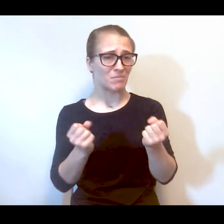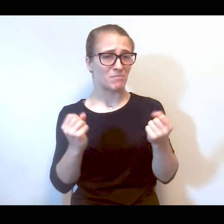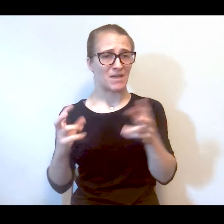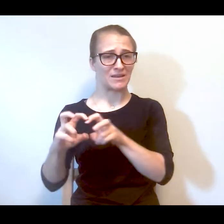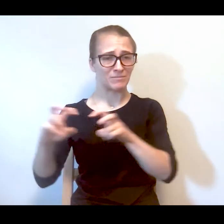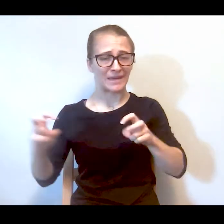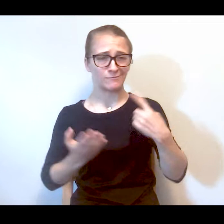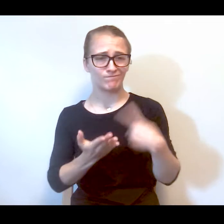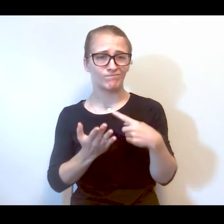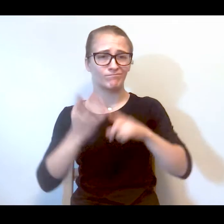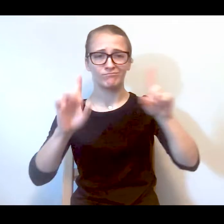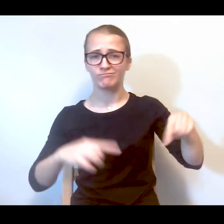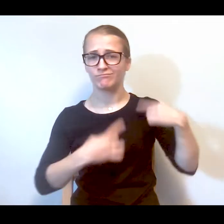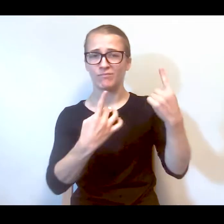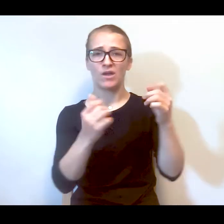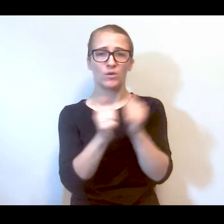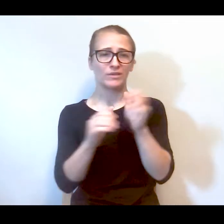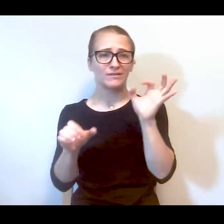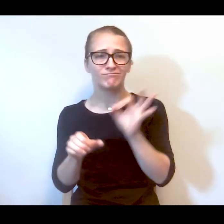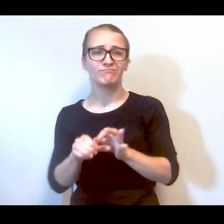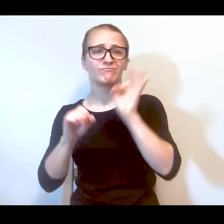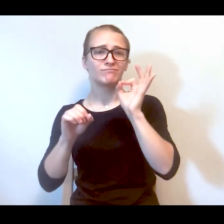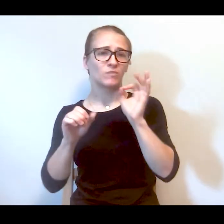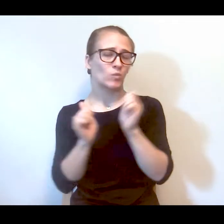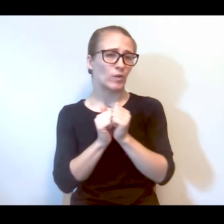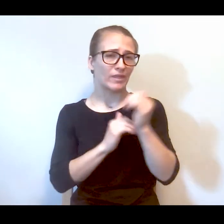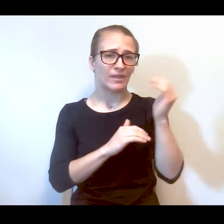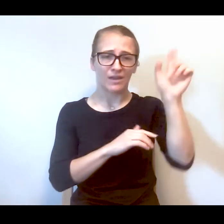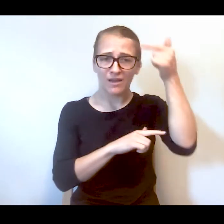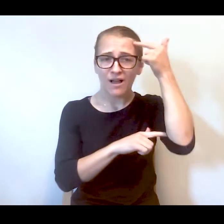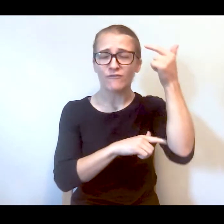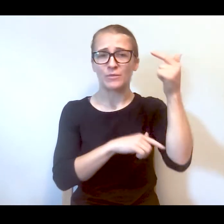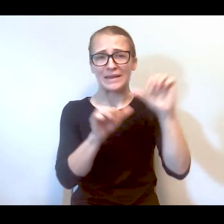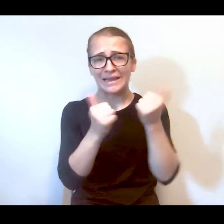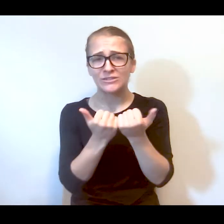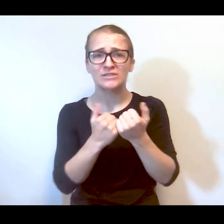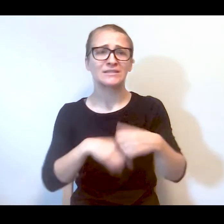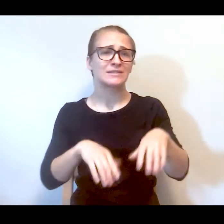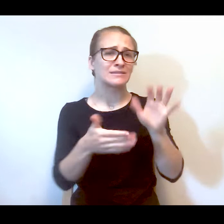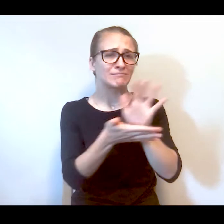I've moderated many panels before with elected officials, heads of government agencies, academics